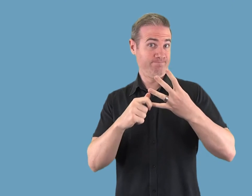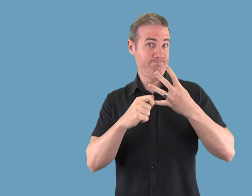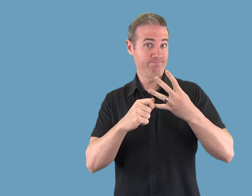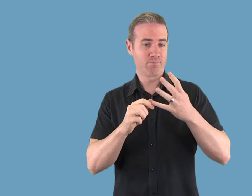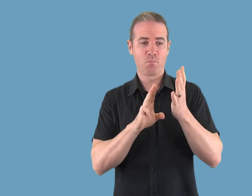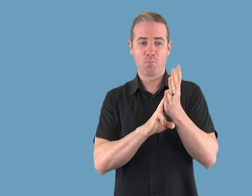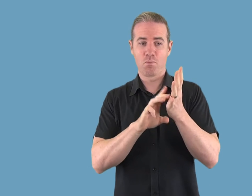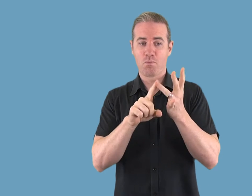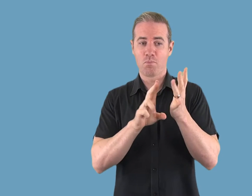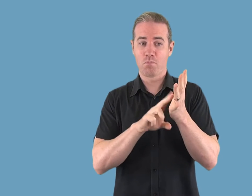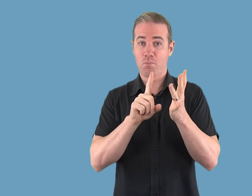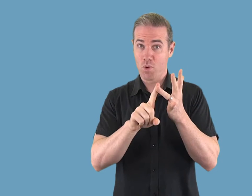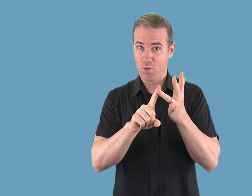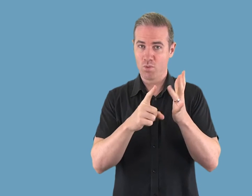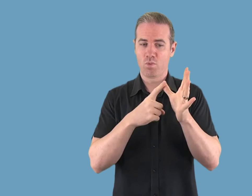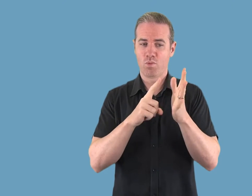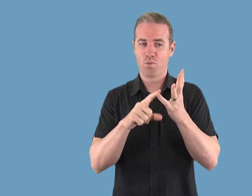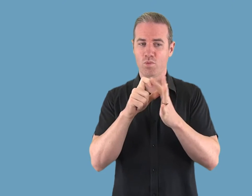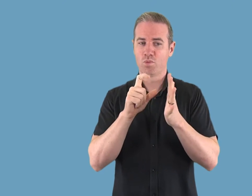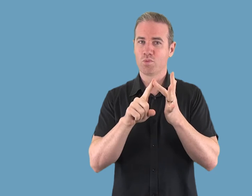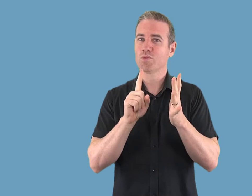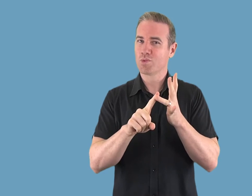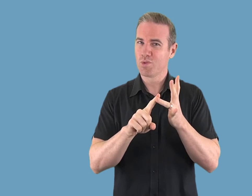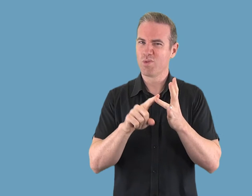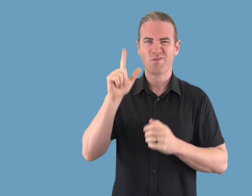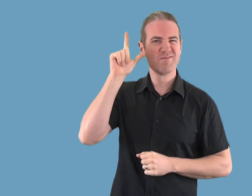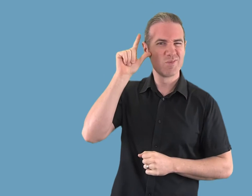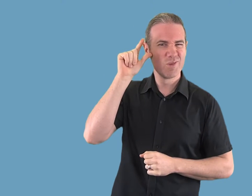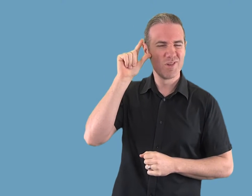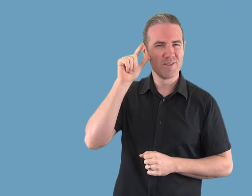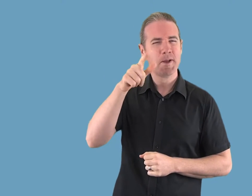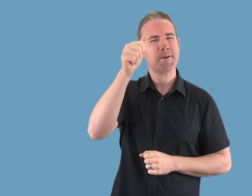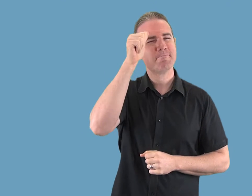* Mono Audio